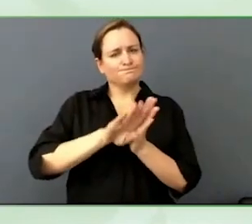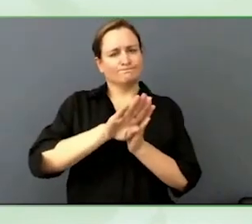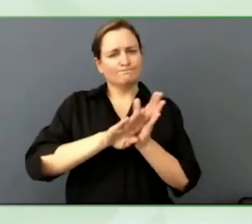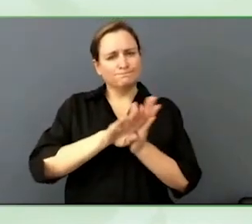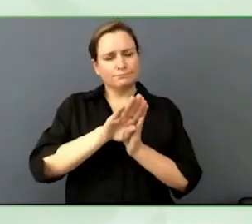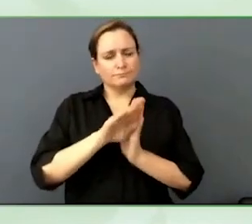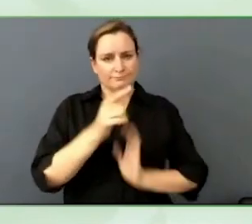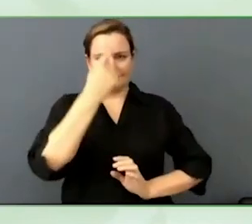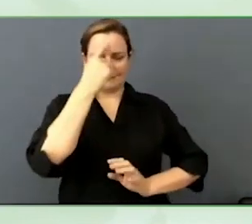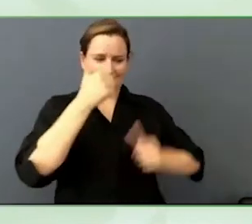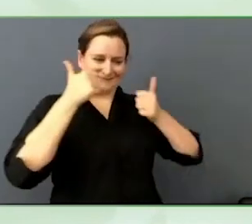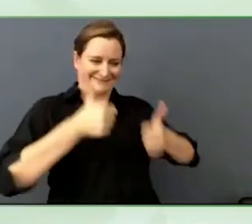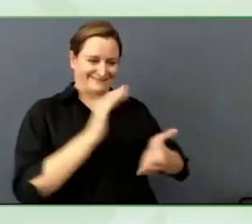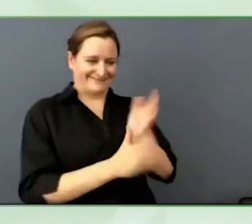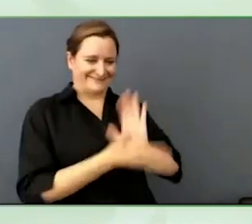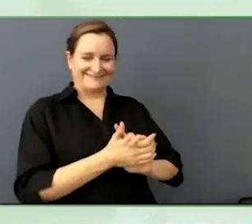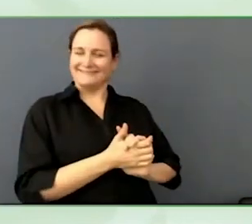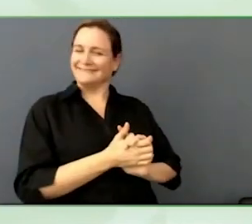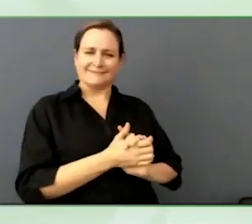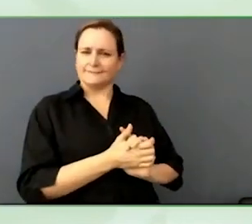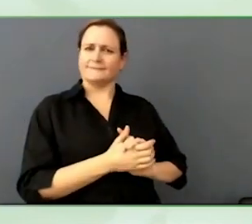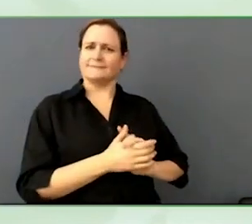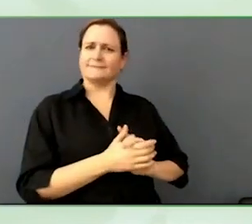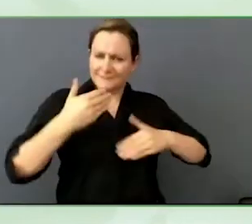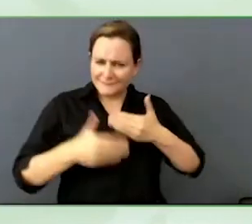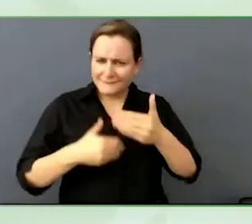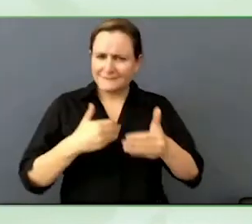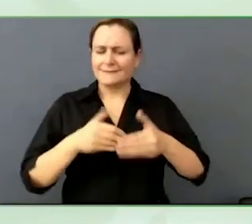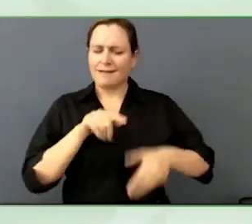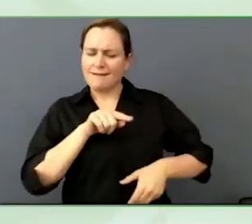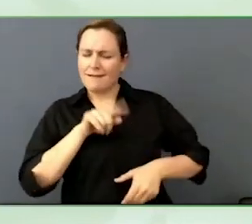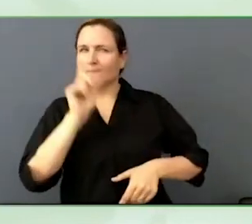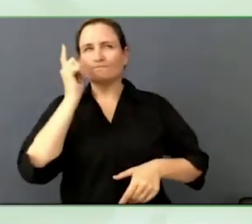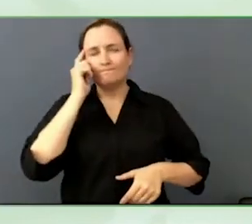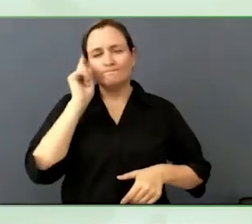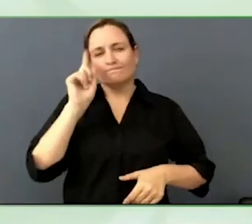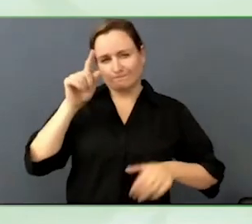Ultimately it is building off human created content.